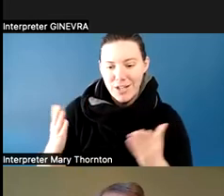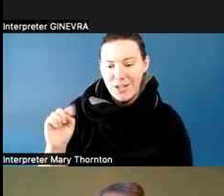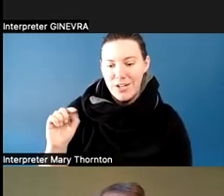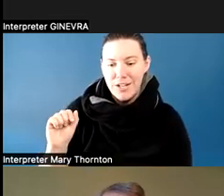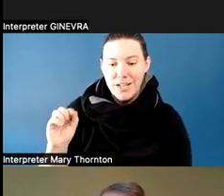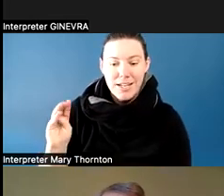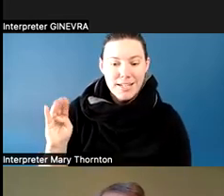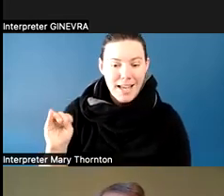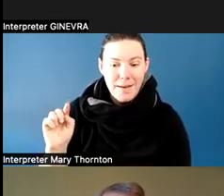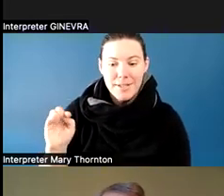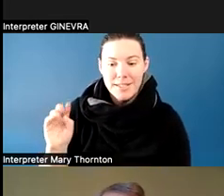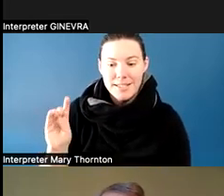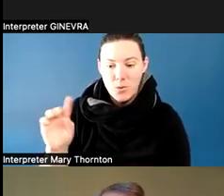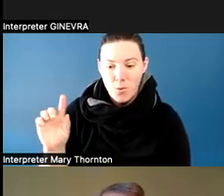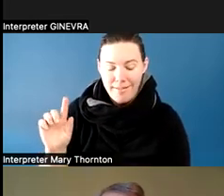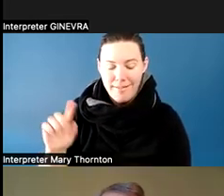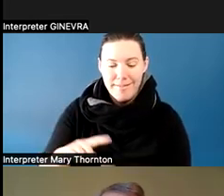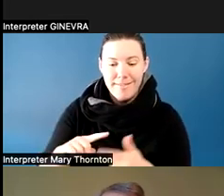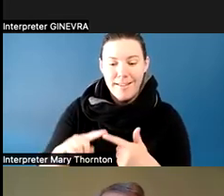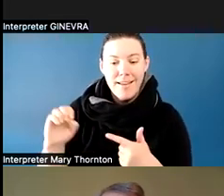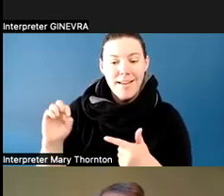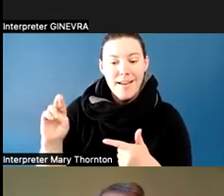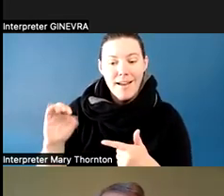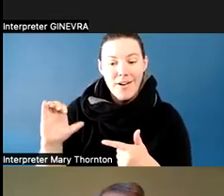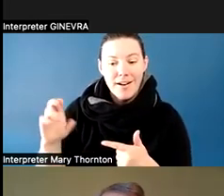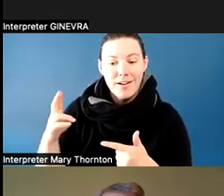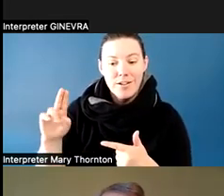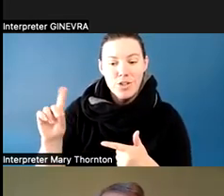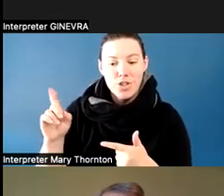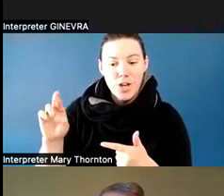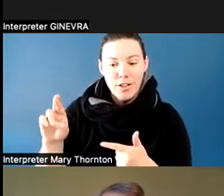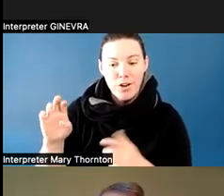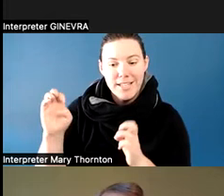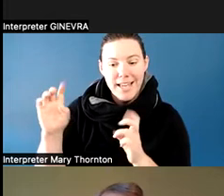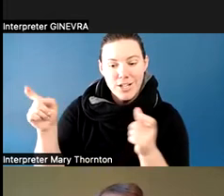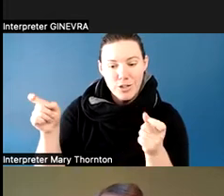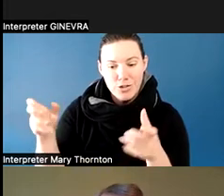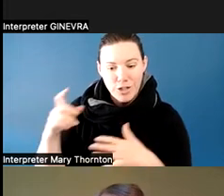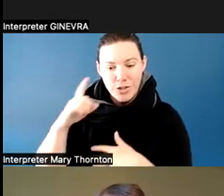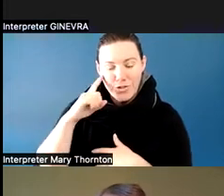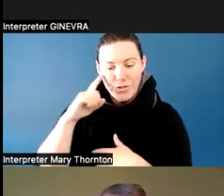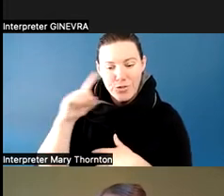the Education Director for the Neuroscience for Neurodiverse Learners